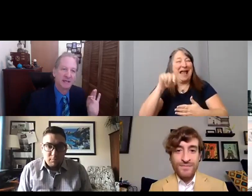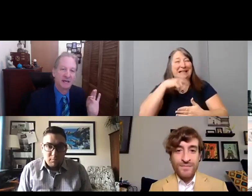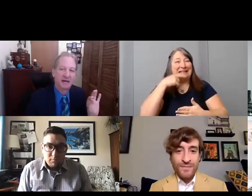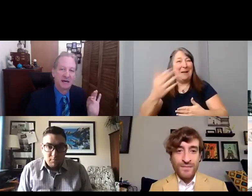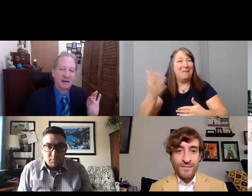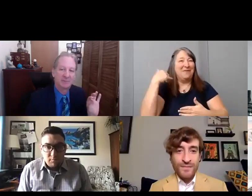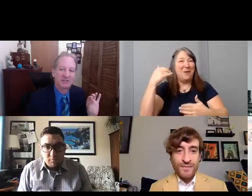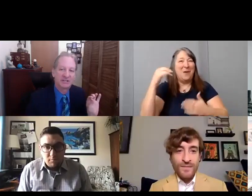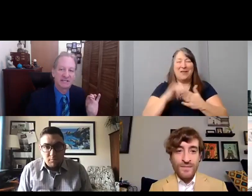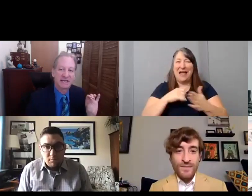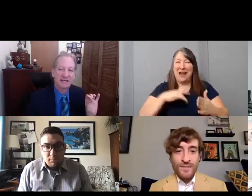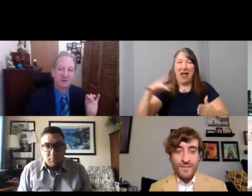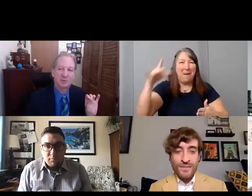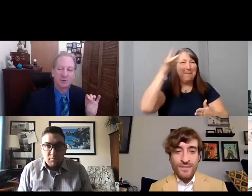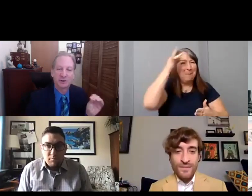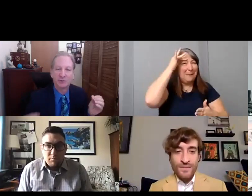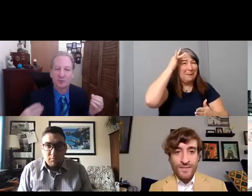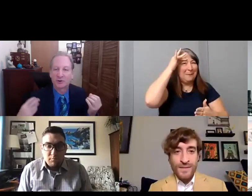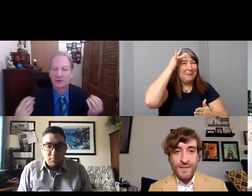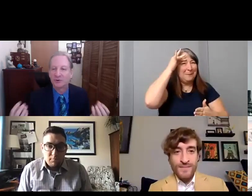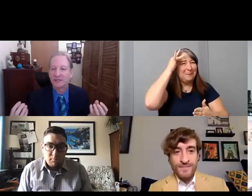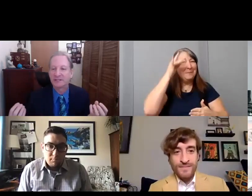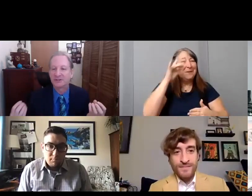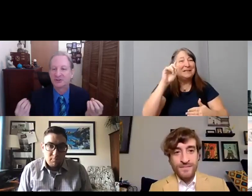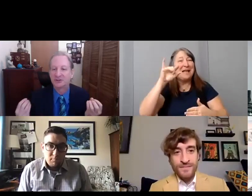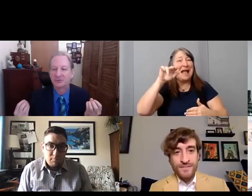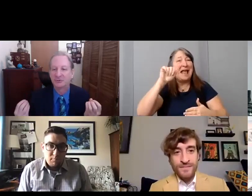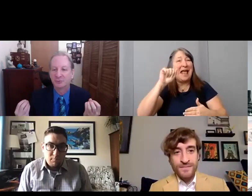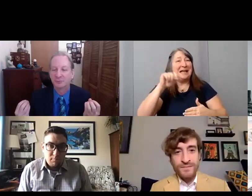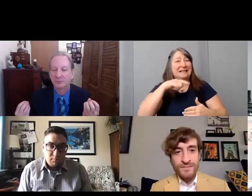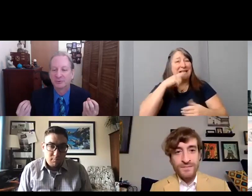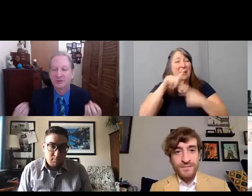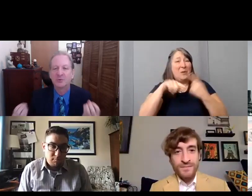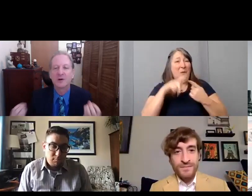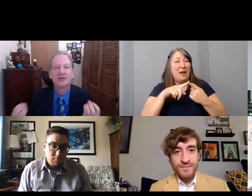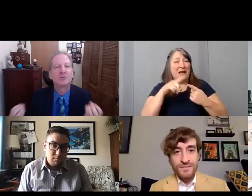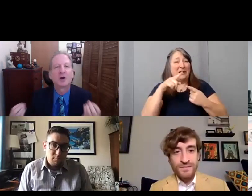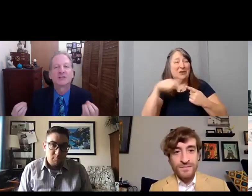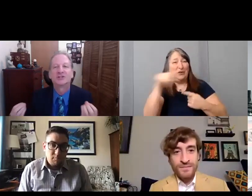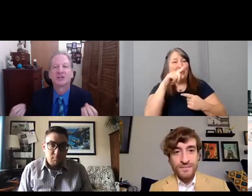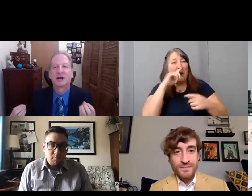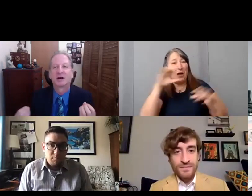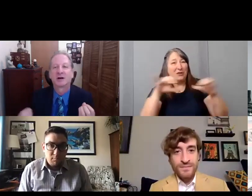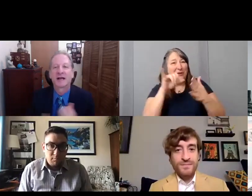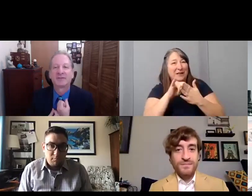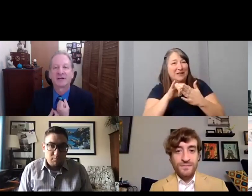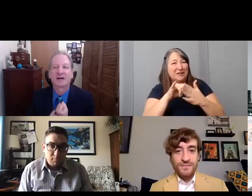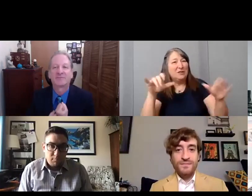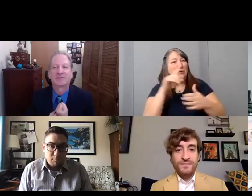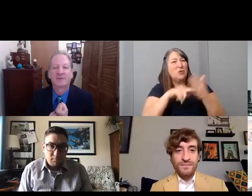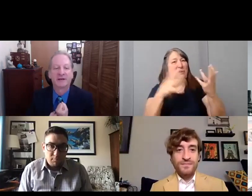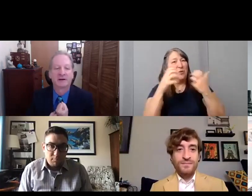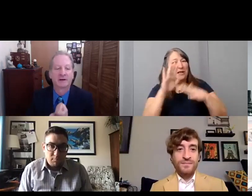Um she said when you are doing this do what you want to share. Have it come from here.